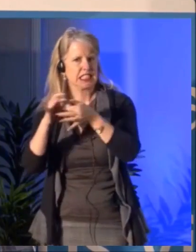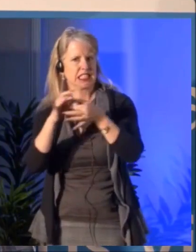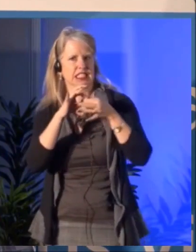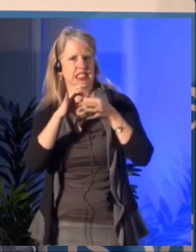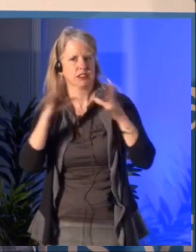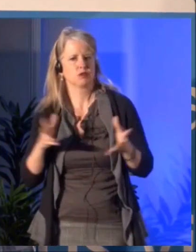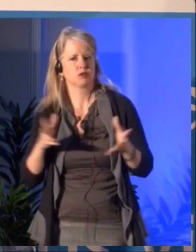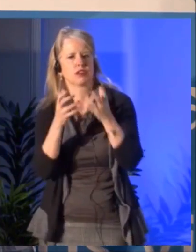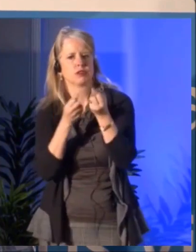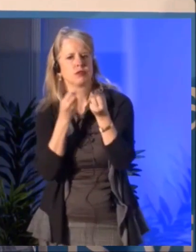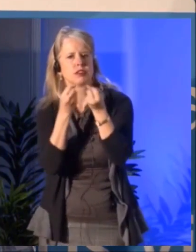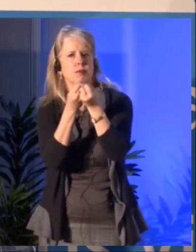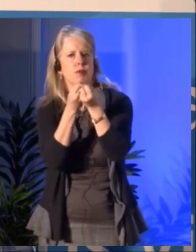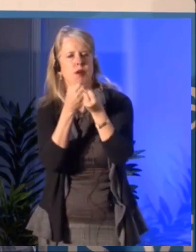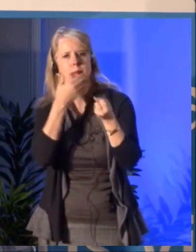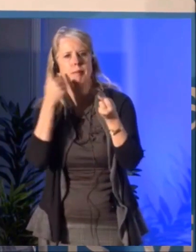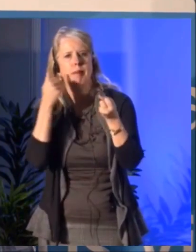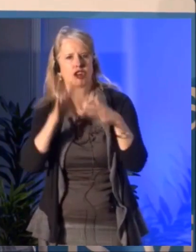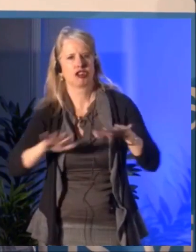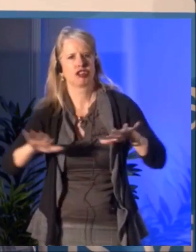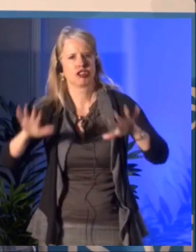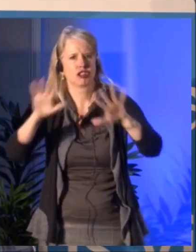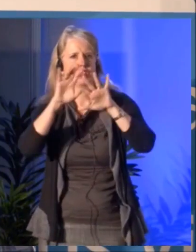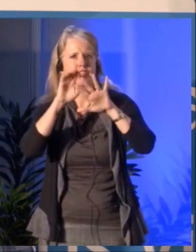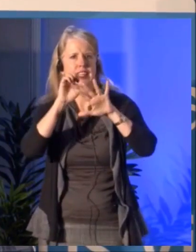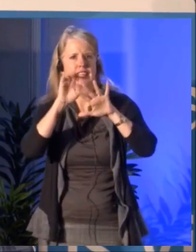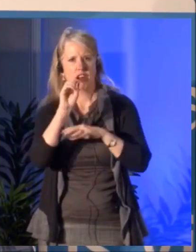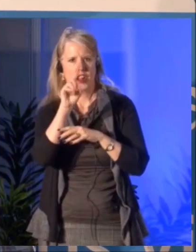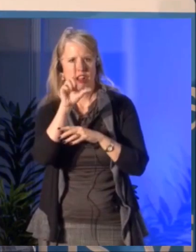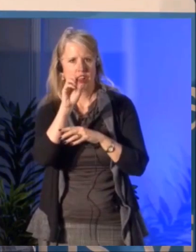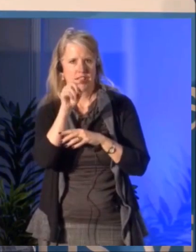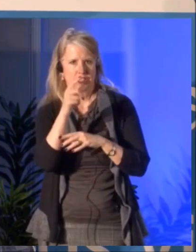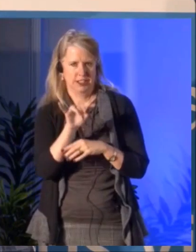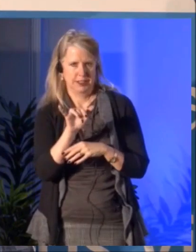So what we try to do now the Council is really to engage